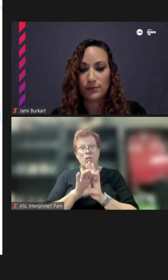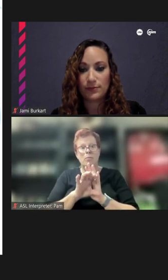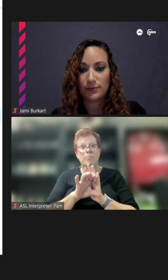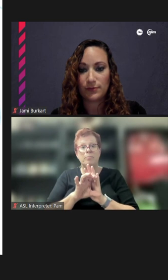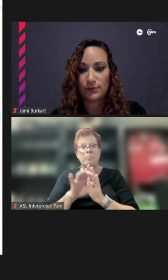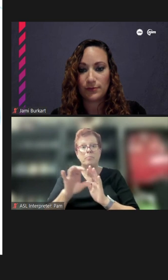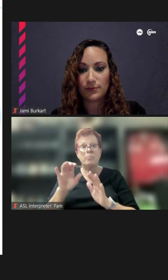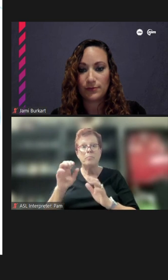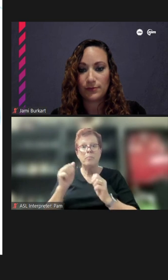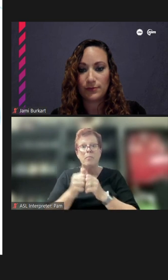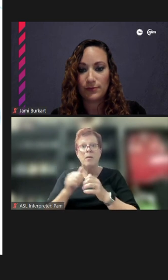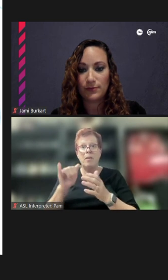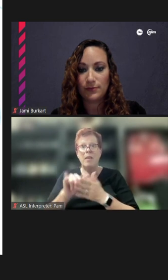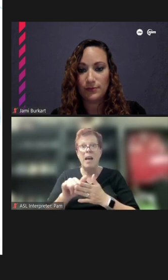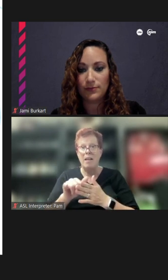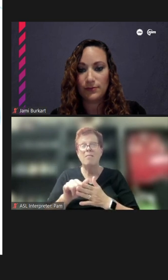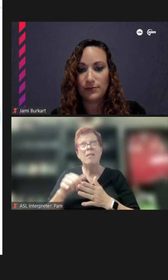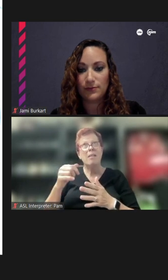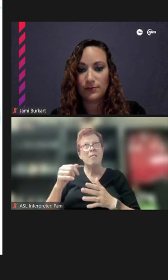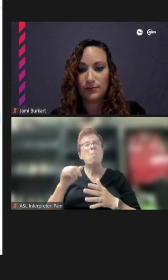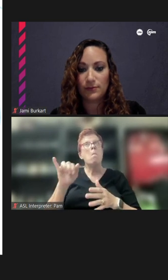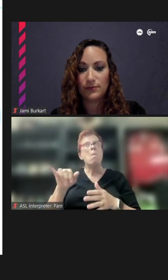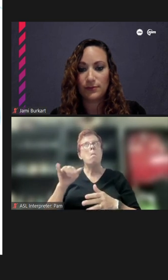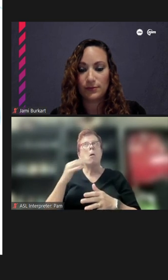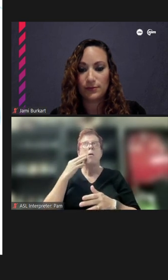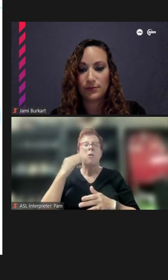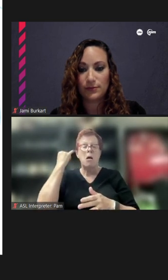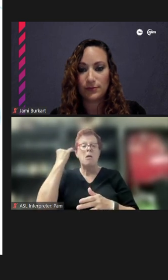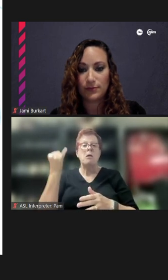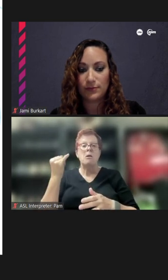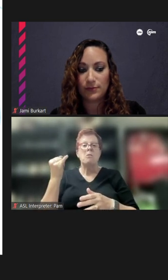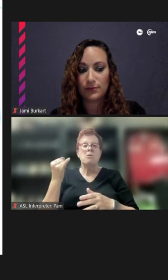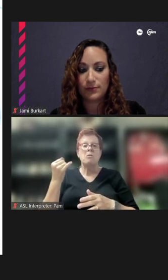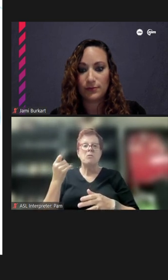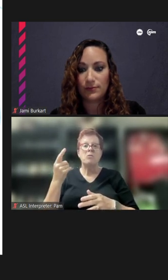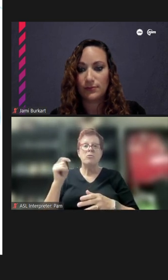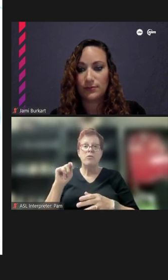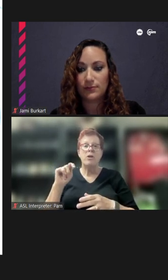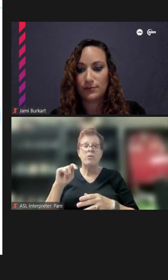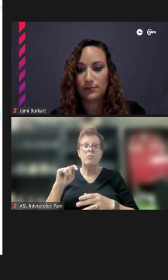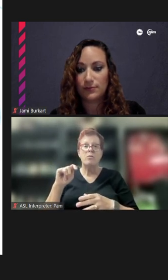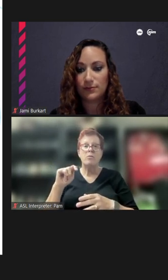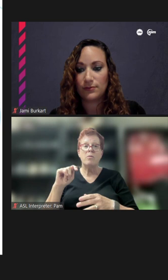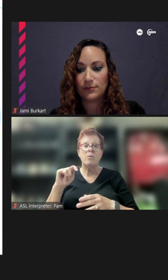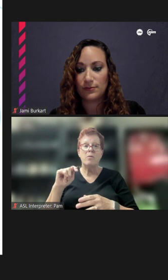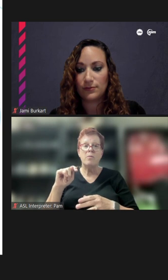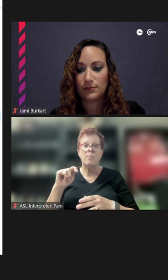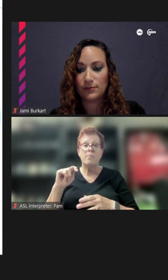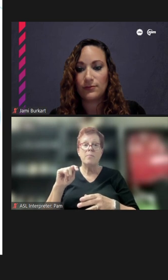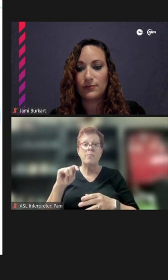in mind it would be nice if even the artist who's creating this visualization is able to